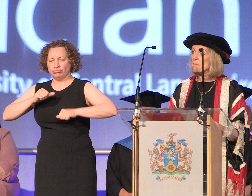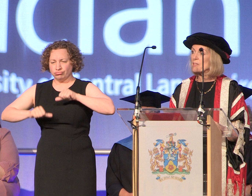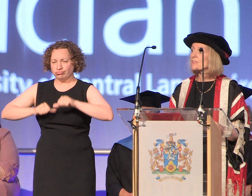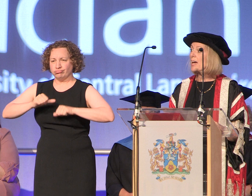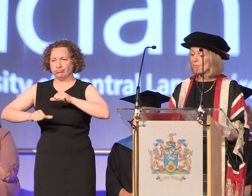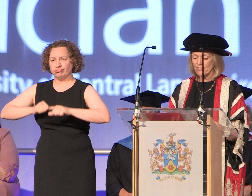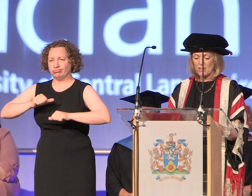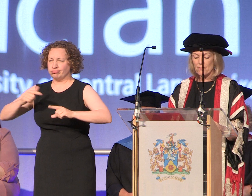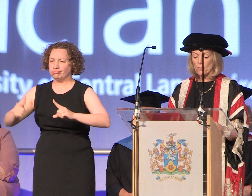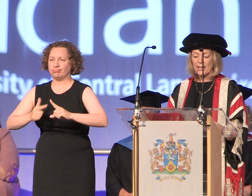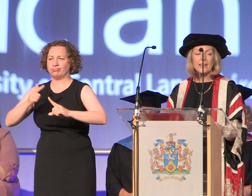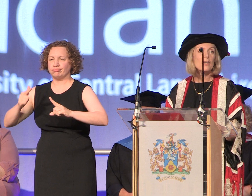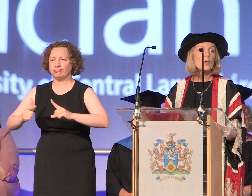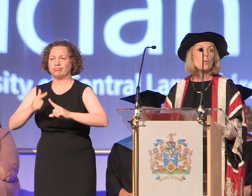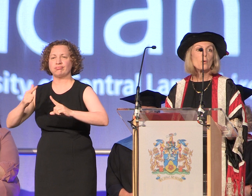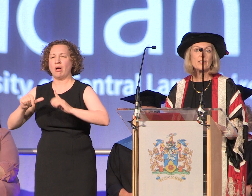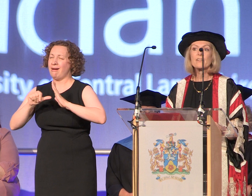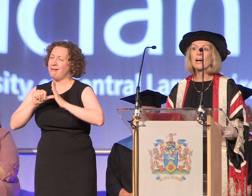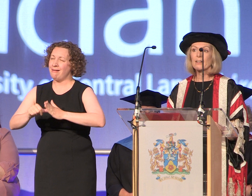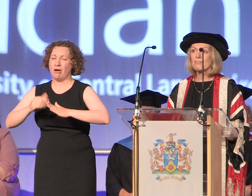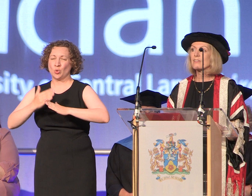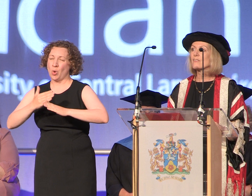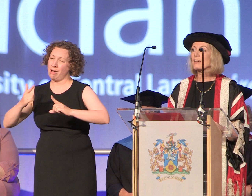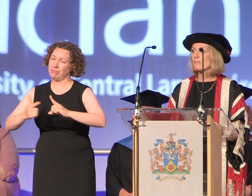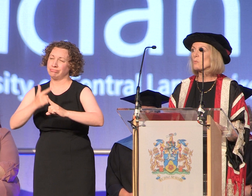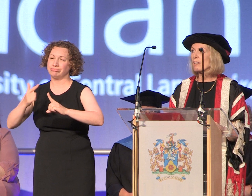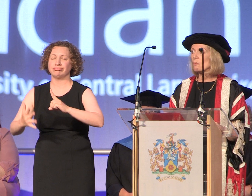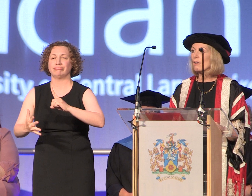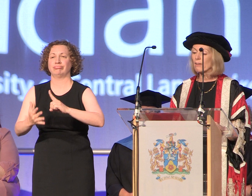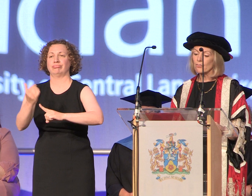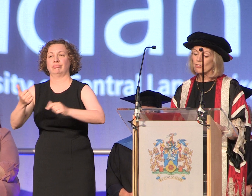every step of the way working tirelessly to get to where you are from your